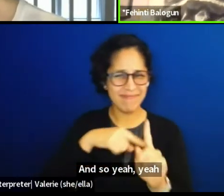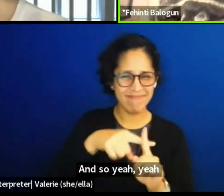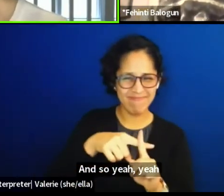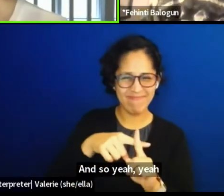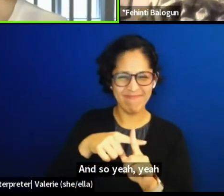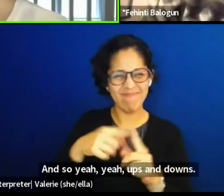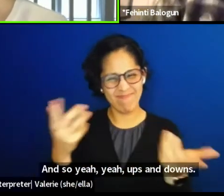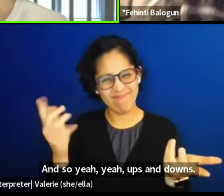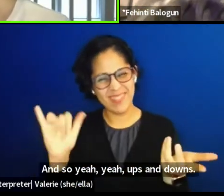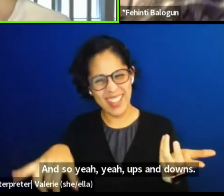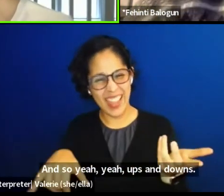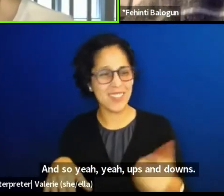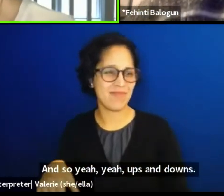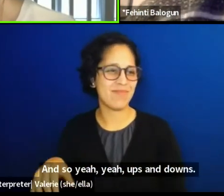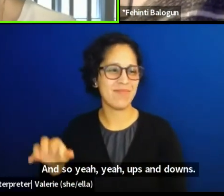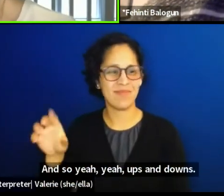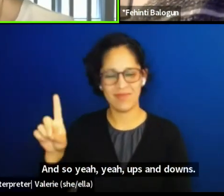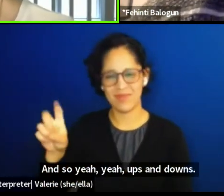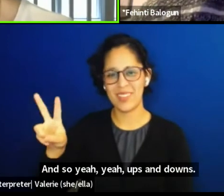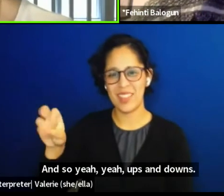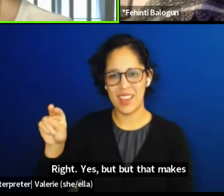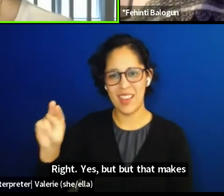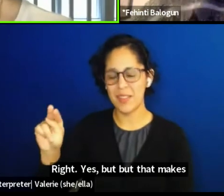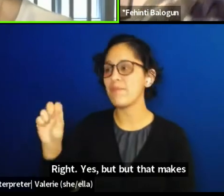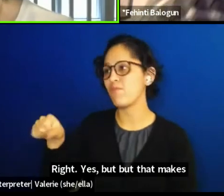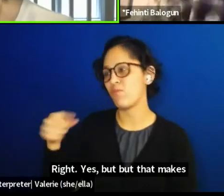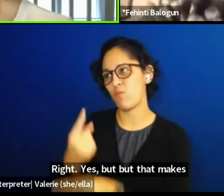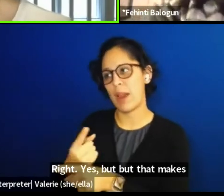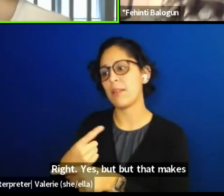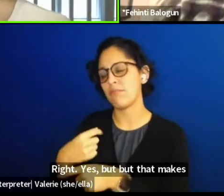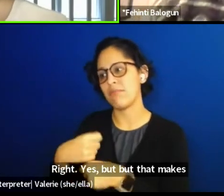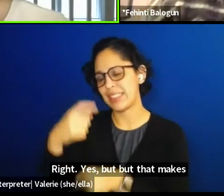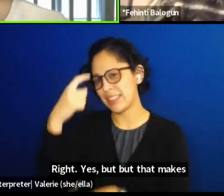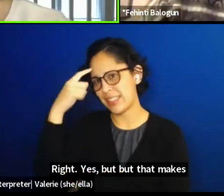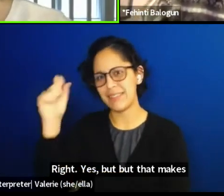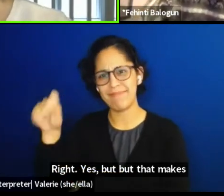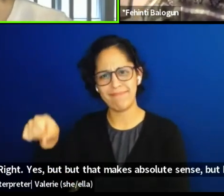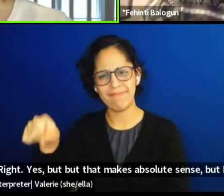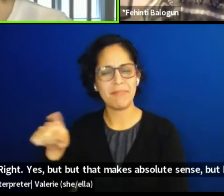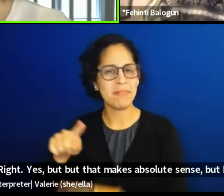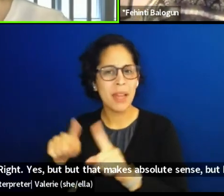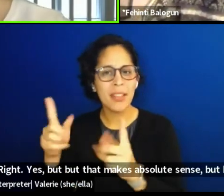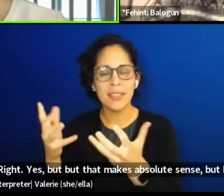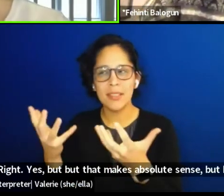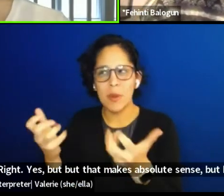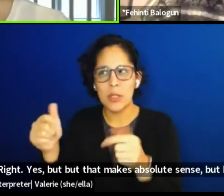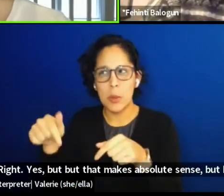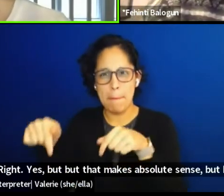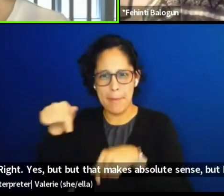Right, yes, but that makes absolute sense. But I wanna back up, so everyone has like context